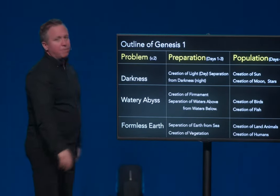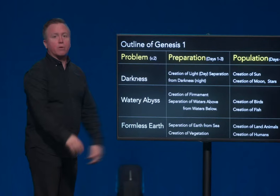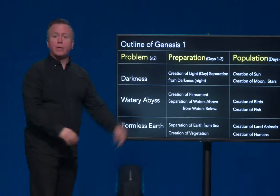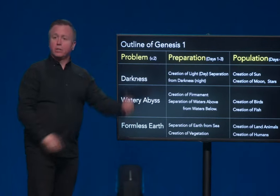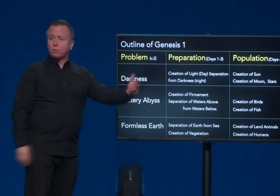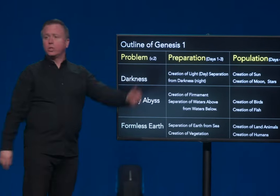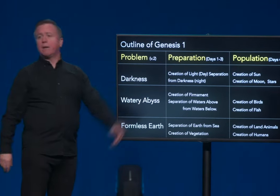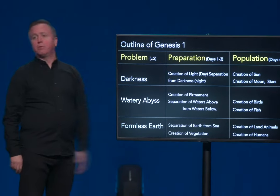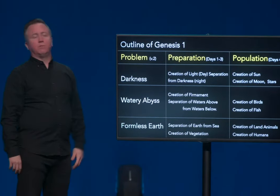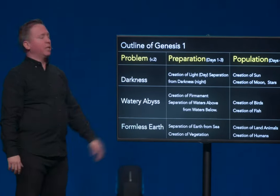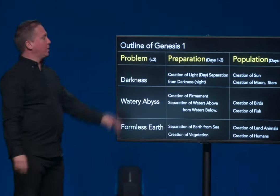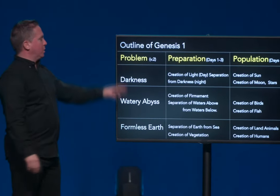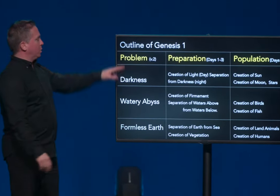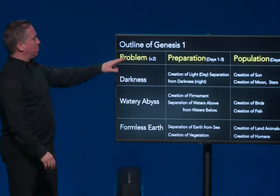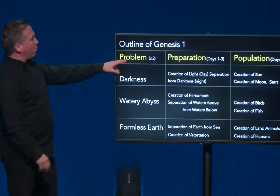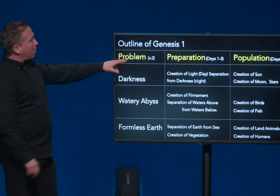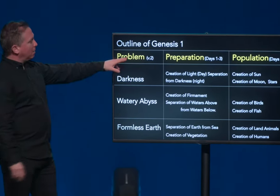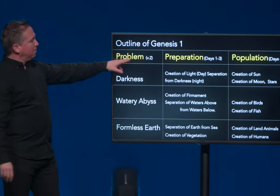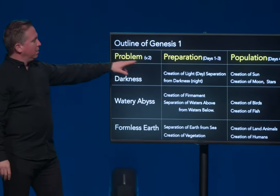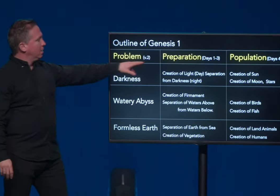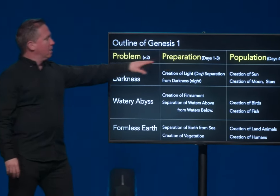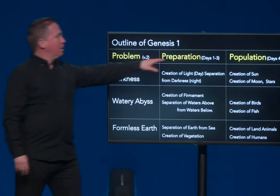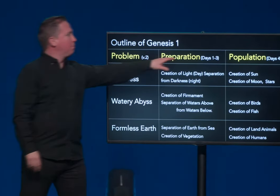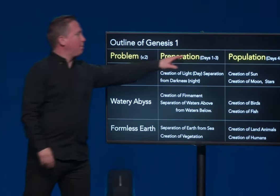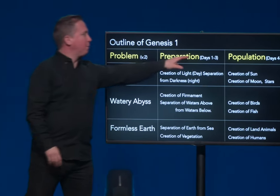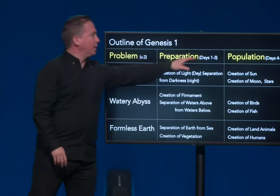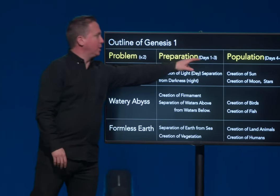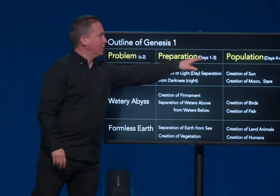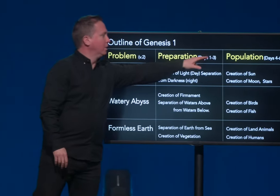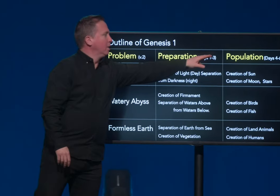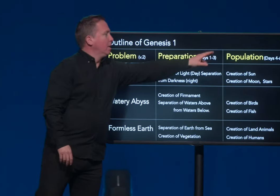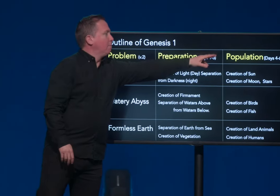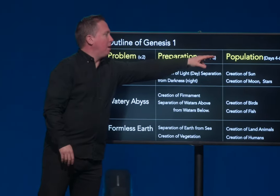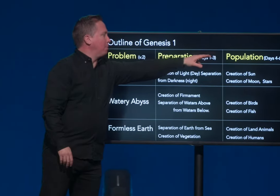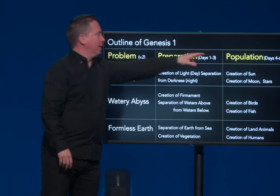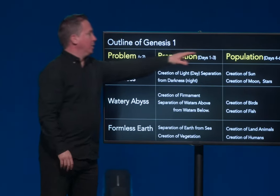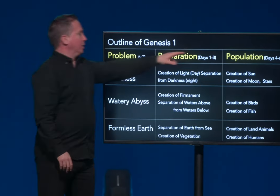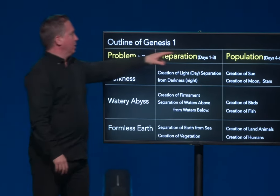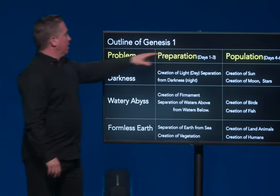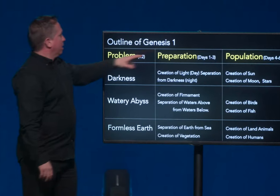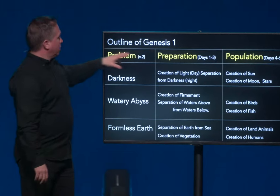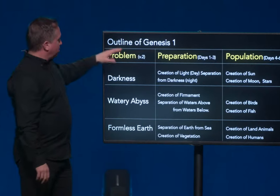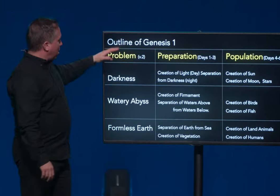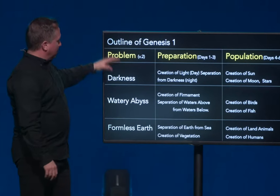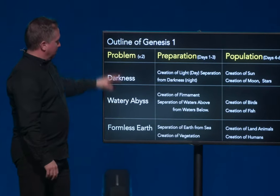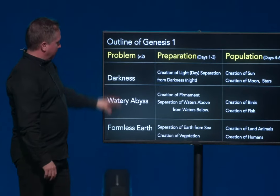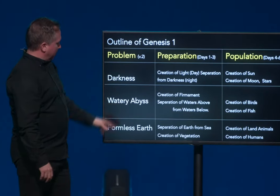If you read the whole chapter of Genesis is problem preparation, population. Here's a problem.